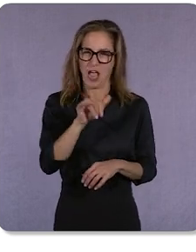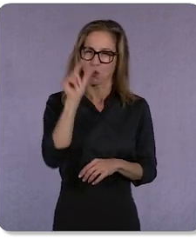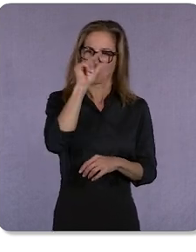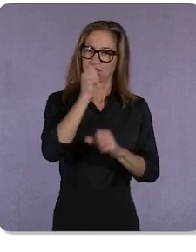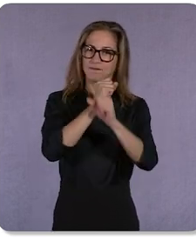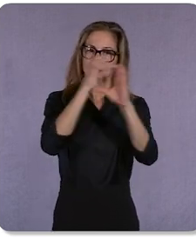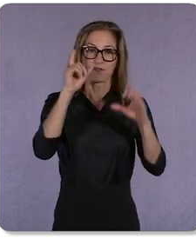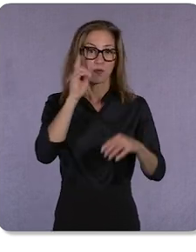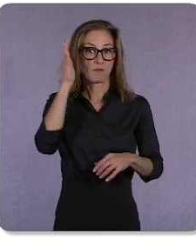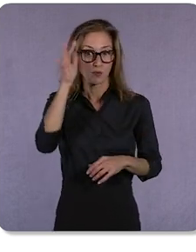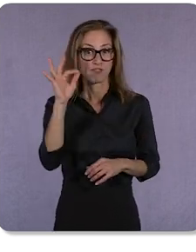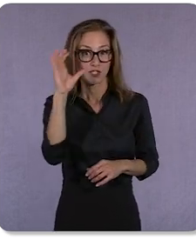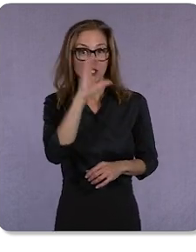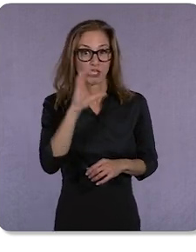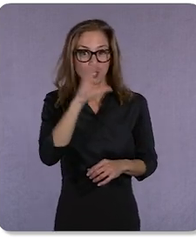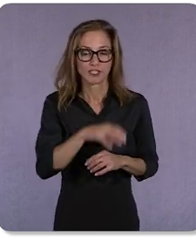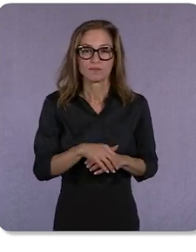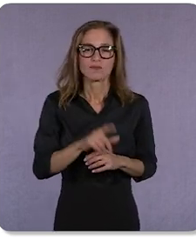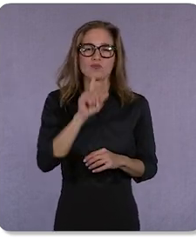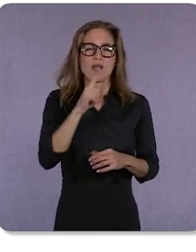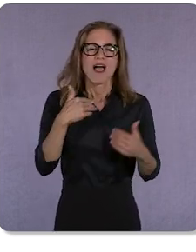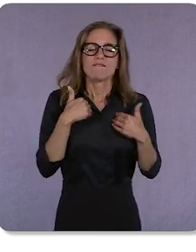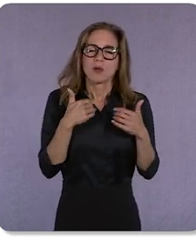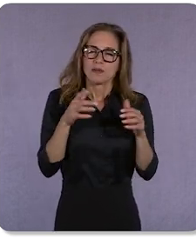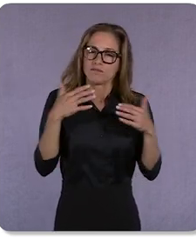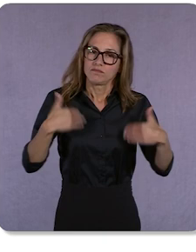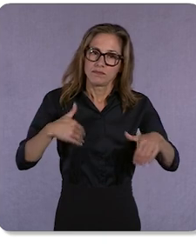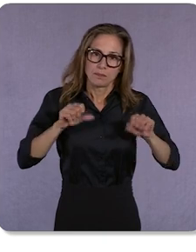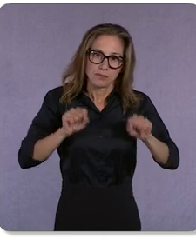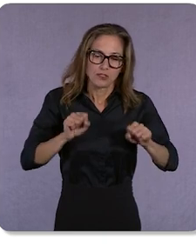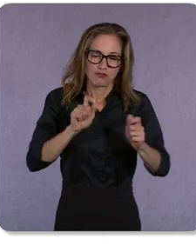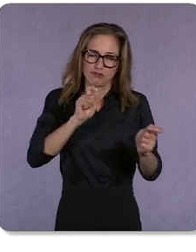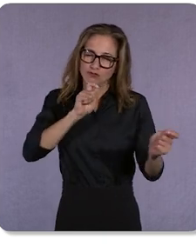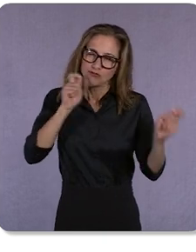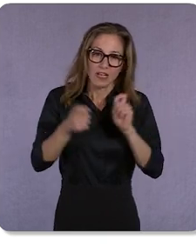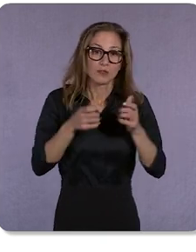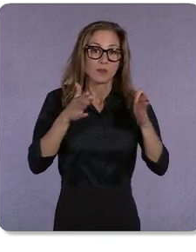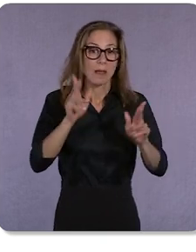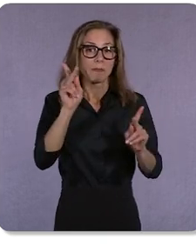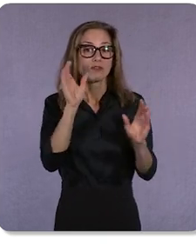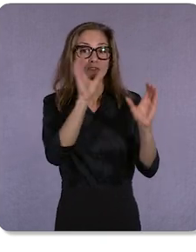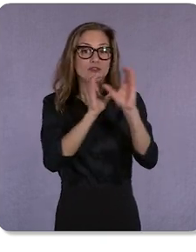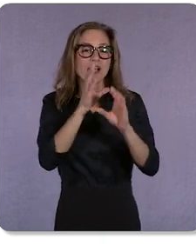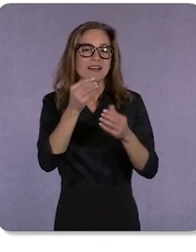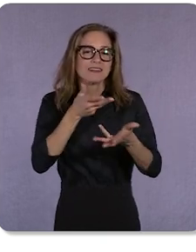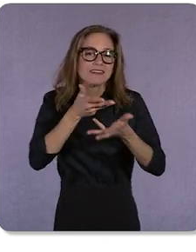It has the potential to really change the way that people search and engage with information.